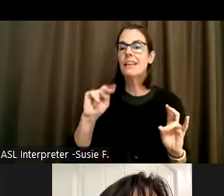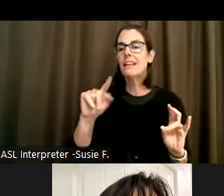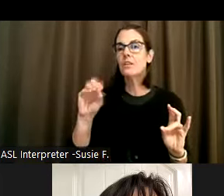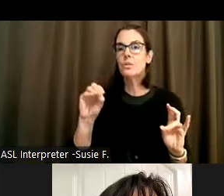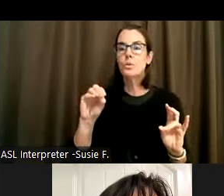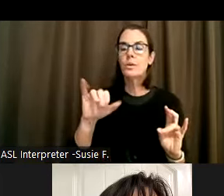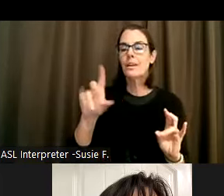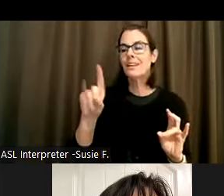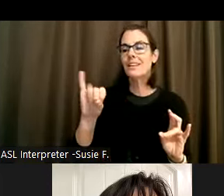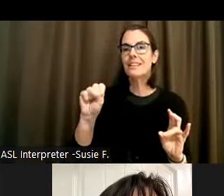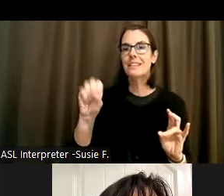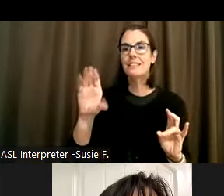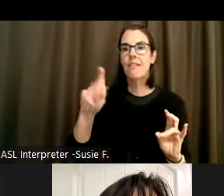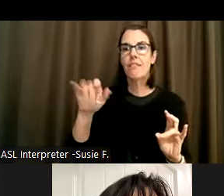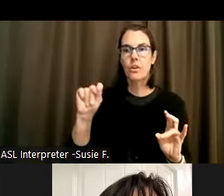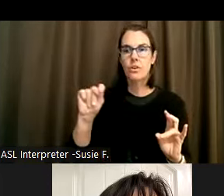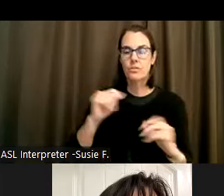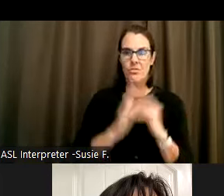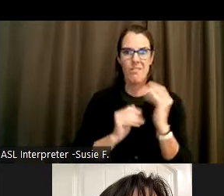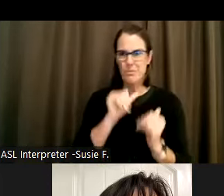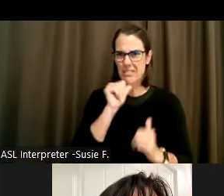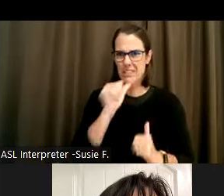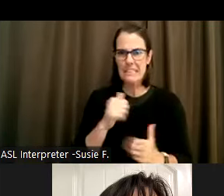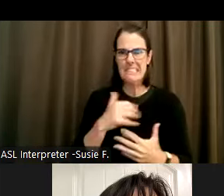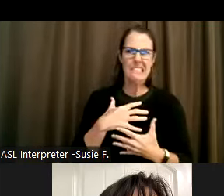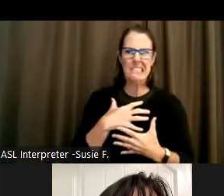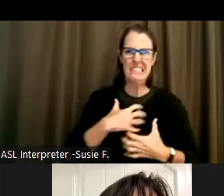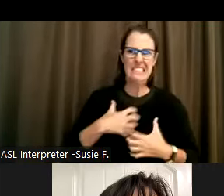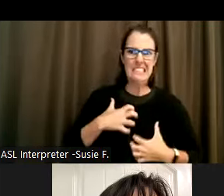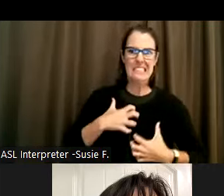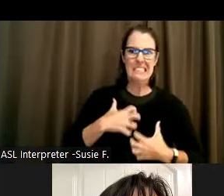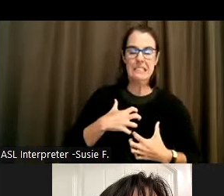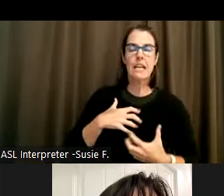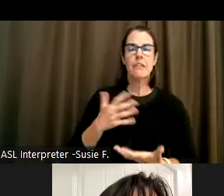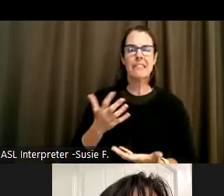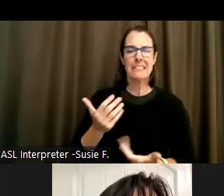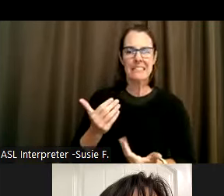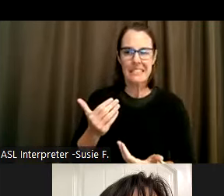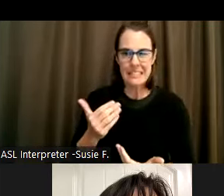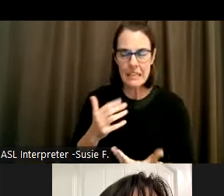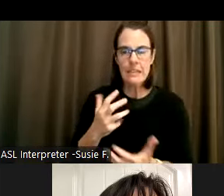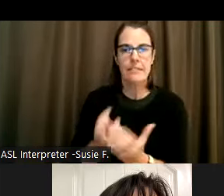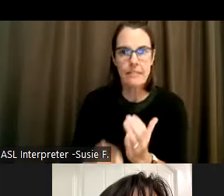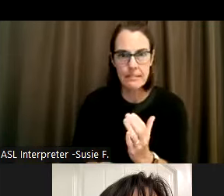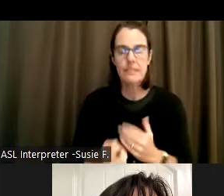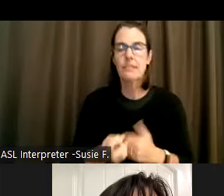that may be new to some people, surprising or concerning, or whatever reaction comes up for you.